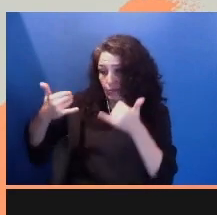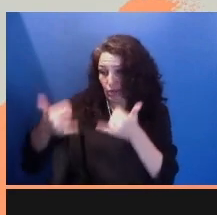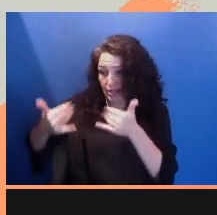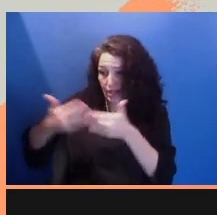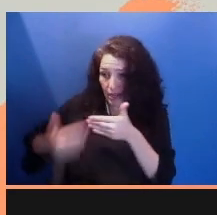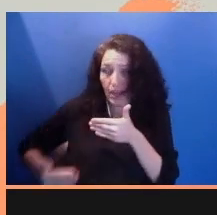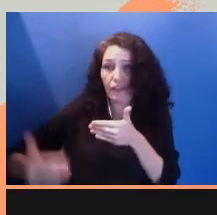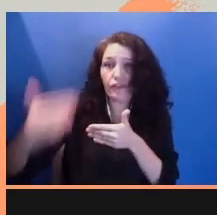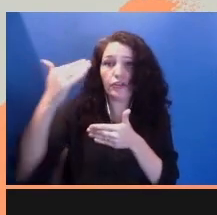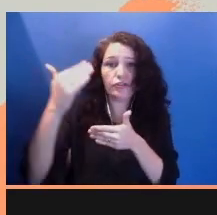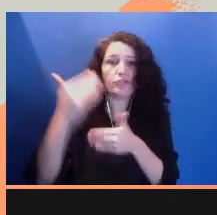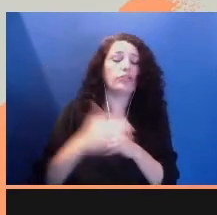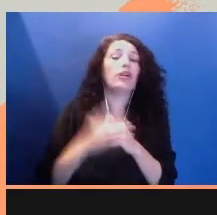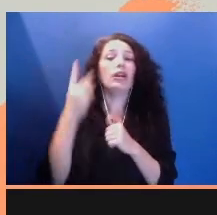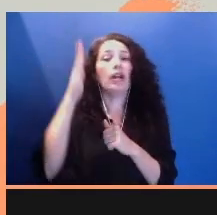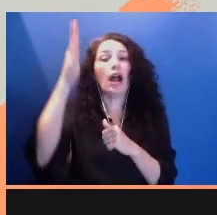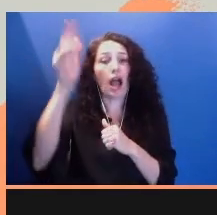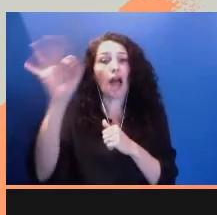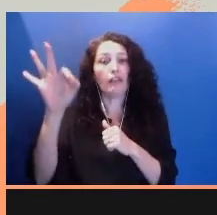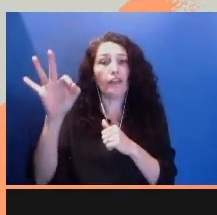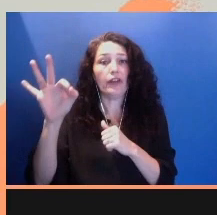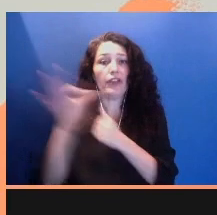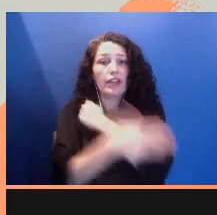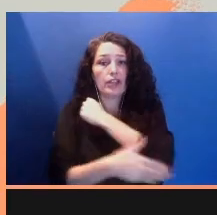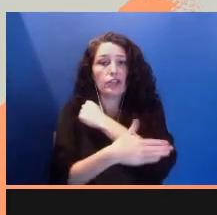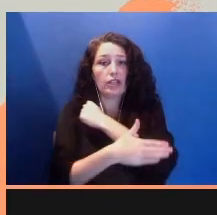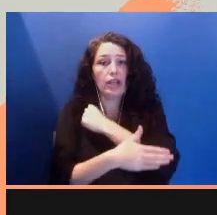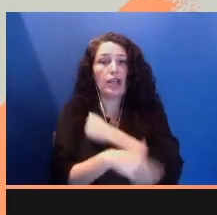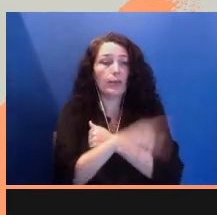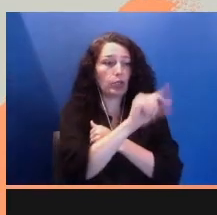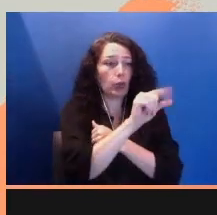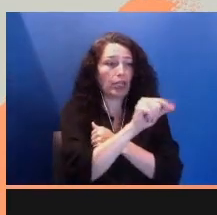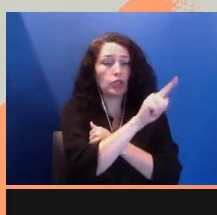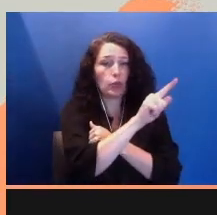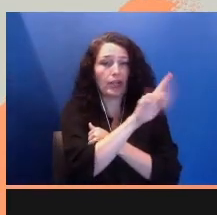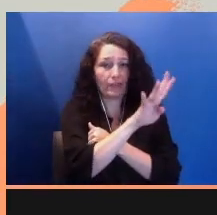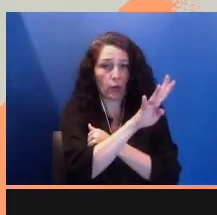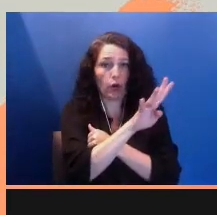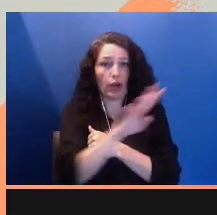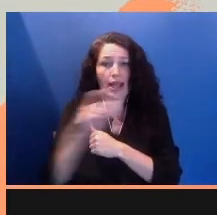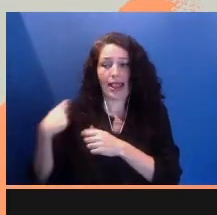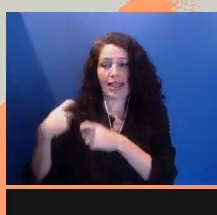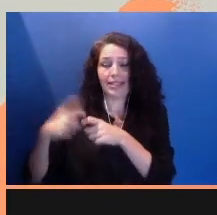By 2034, Latinx will be over 40% of this nation's workforce,